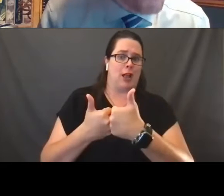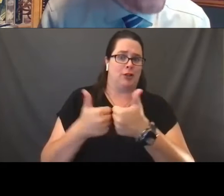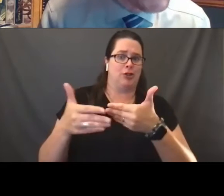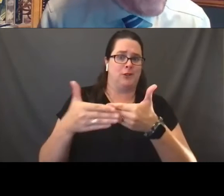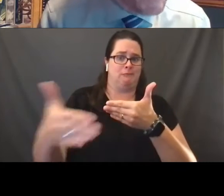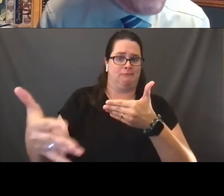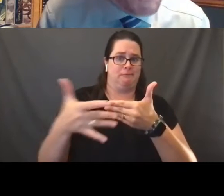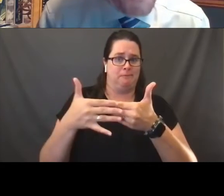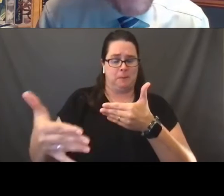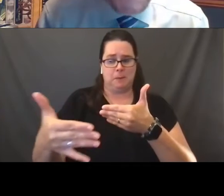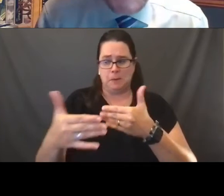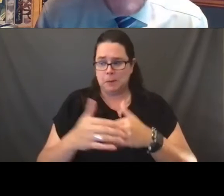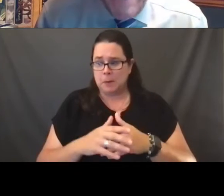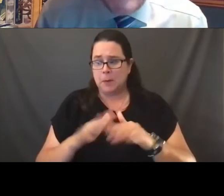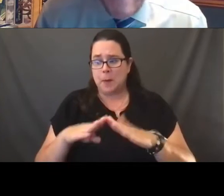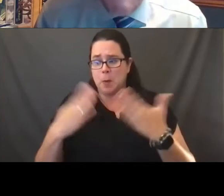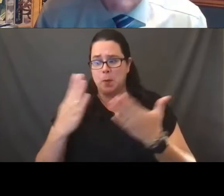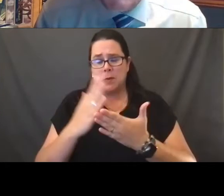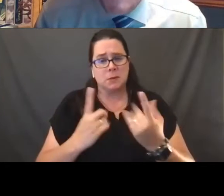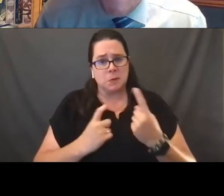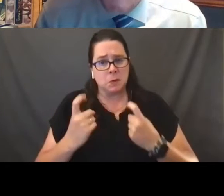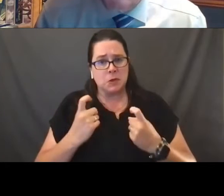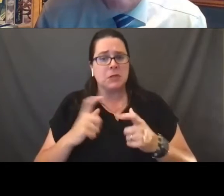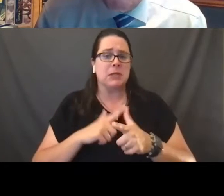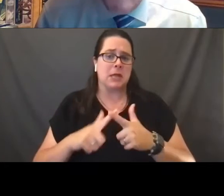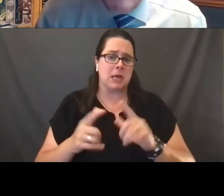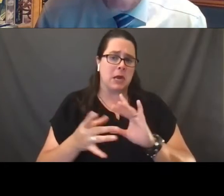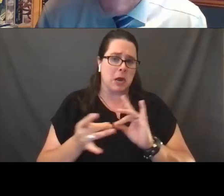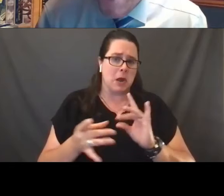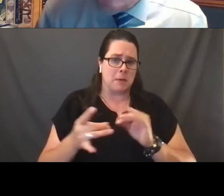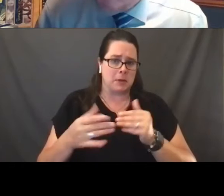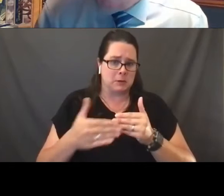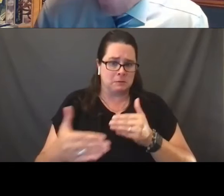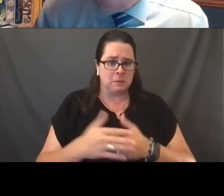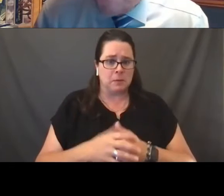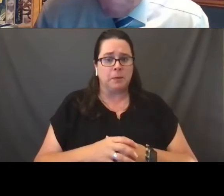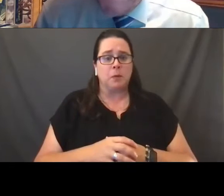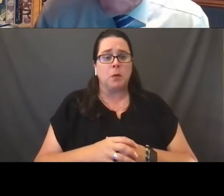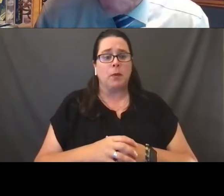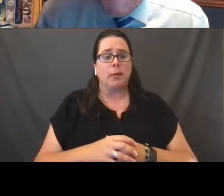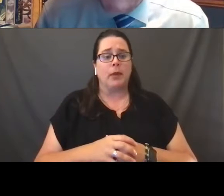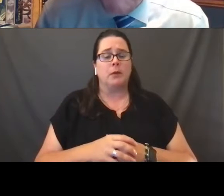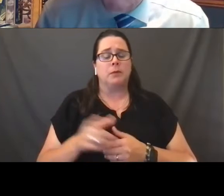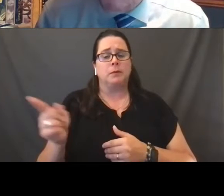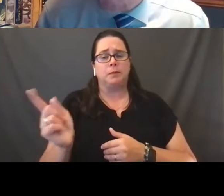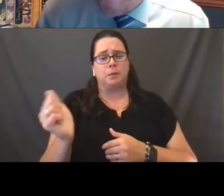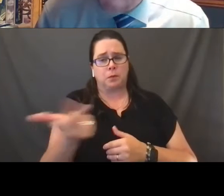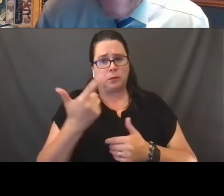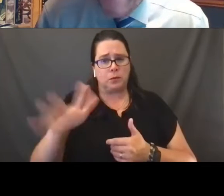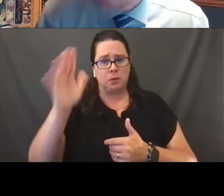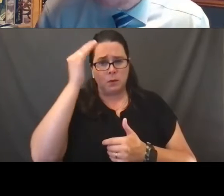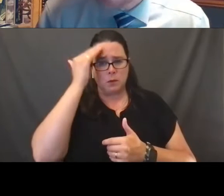and then we'll open this up to some questions and comments along the way. You all know I suspect about the Equality Act.